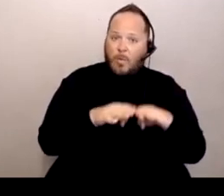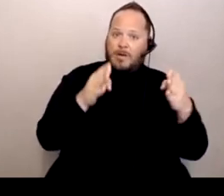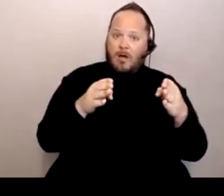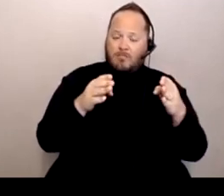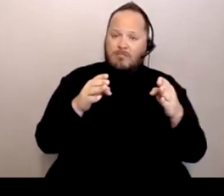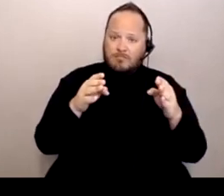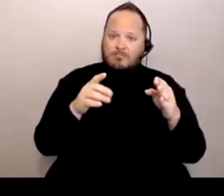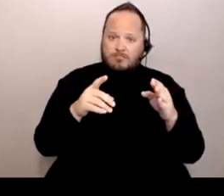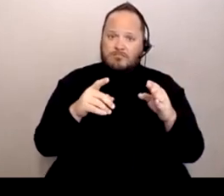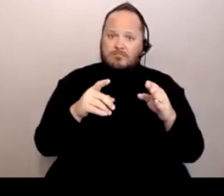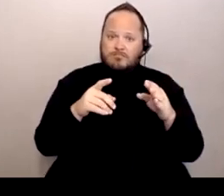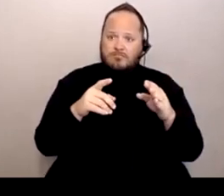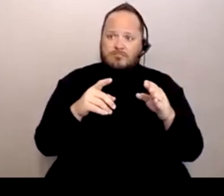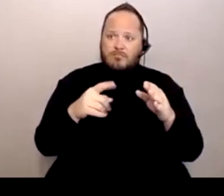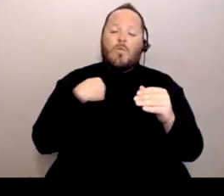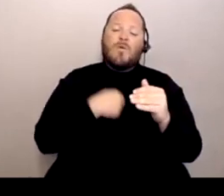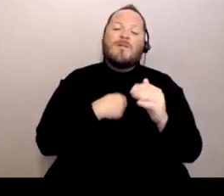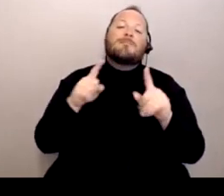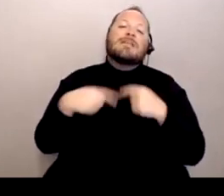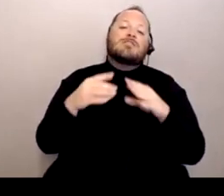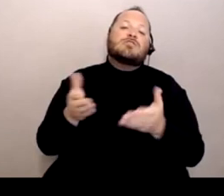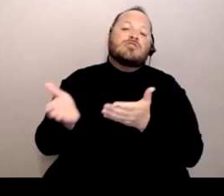or we have been serving families that have been wanting to come back,